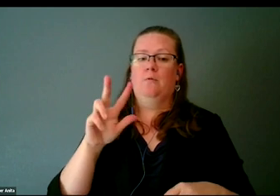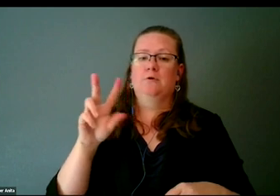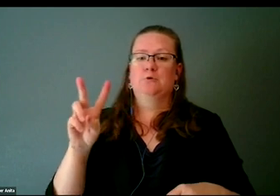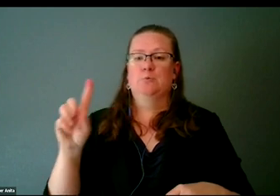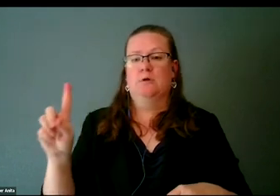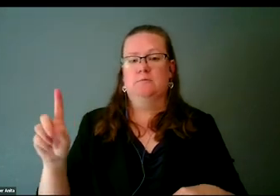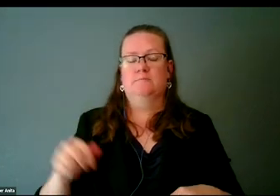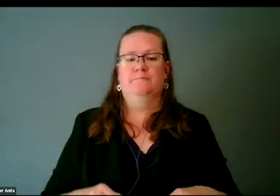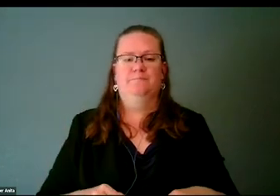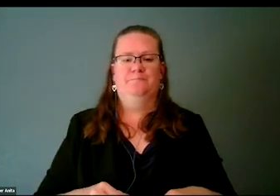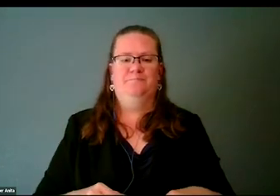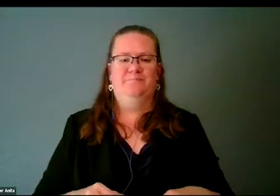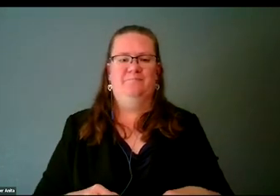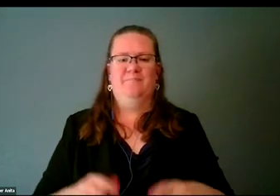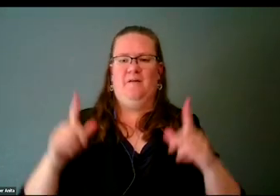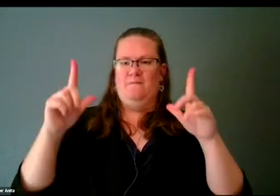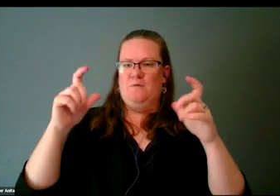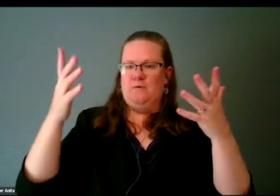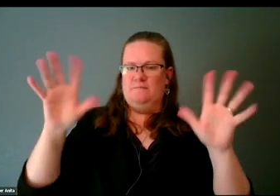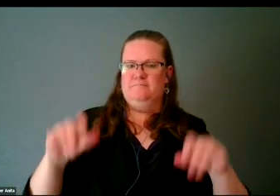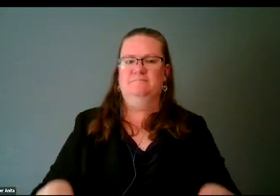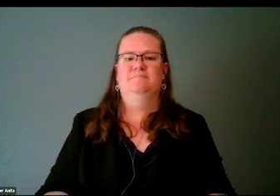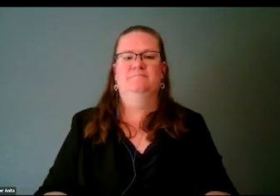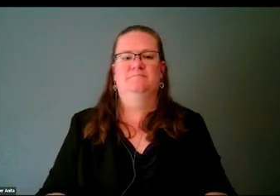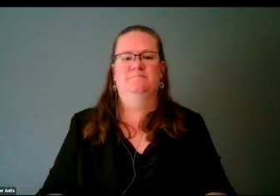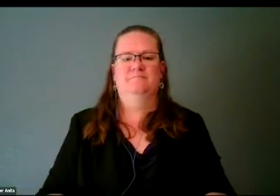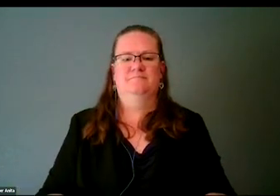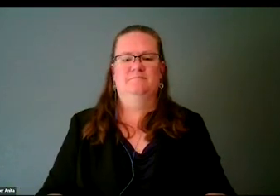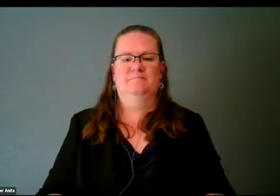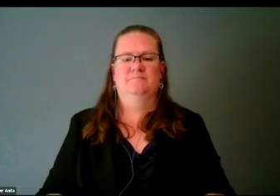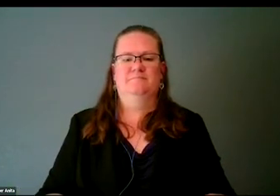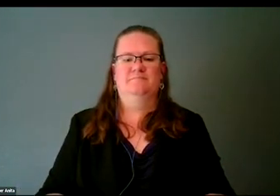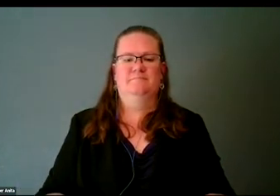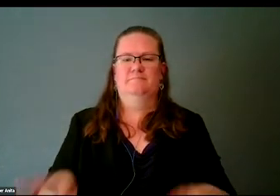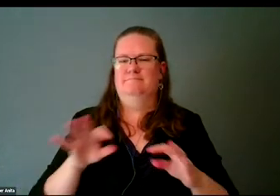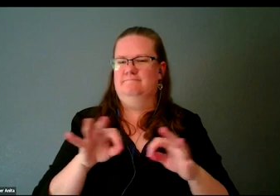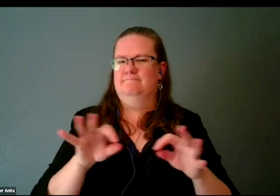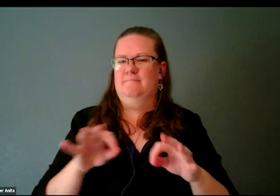Photo taken. My name is Lachi, she/her, and I'm a Black woman with cornrows.